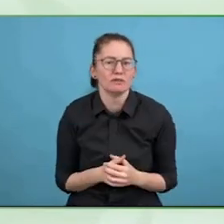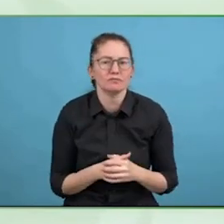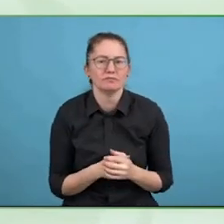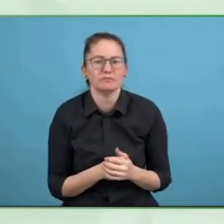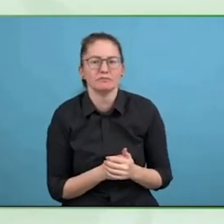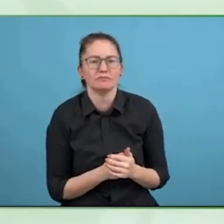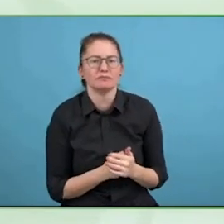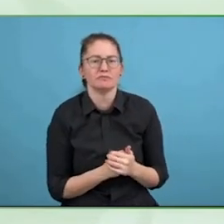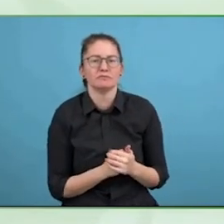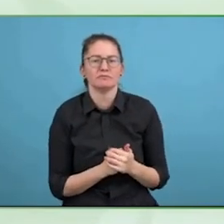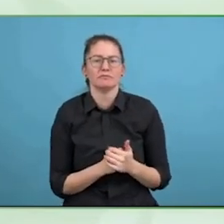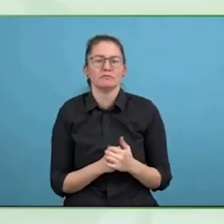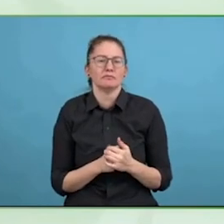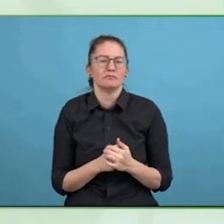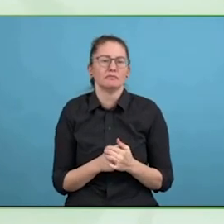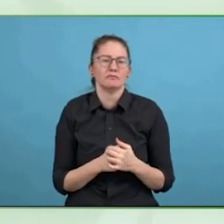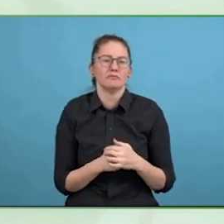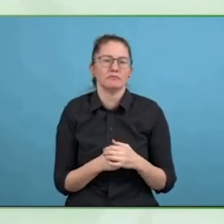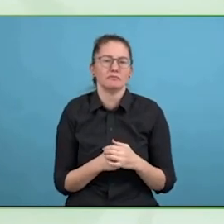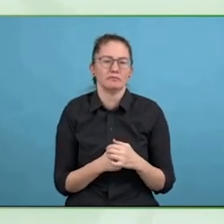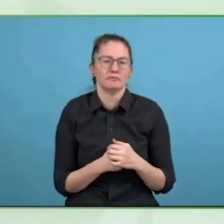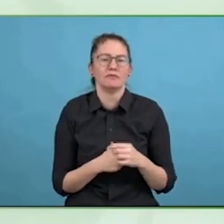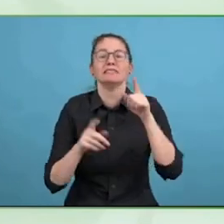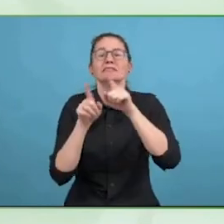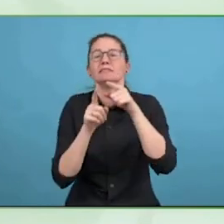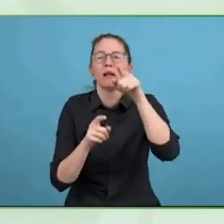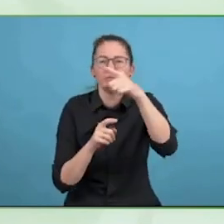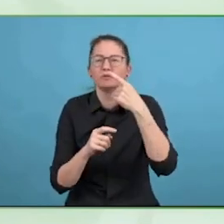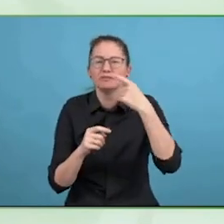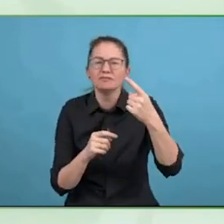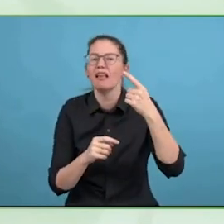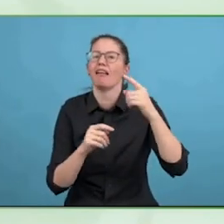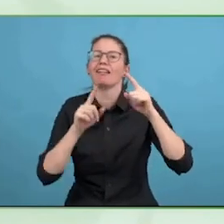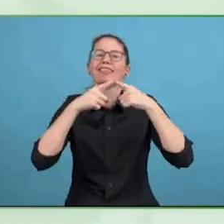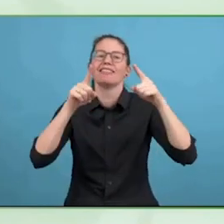So we have had exercises like this before, where two different